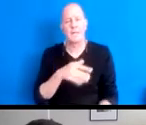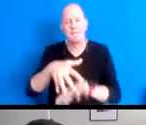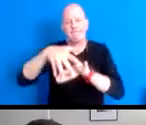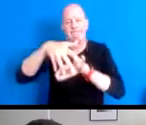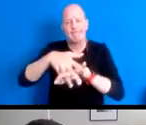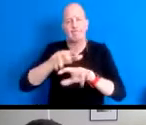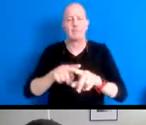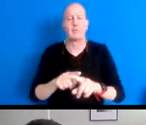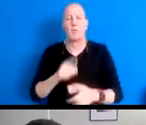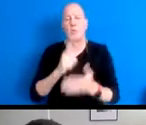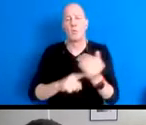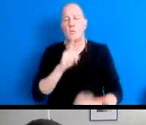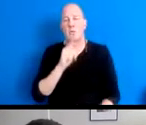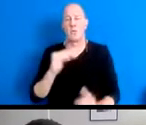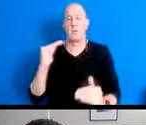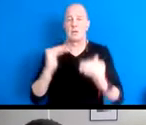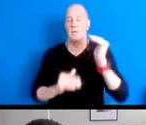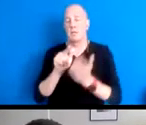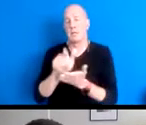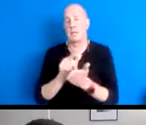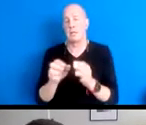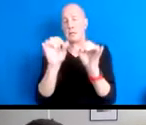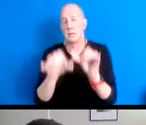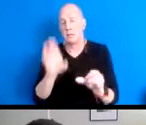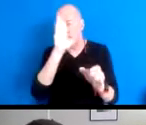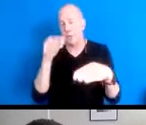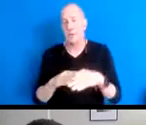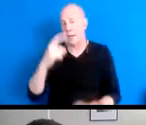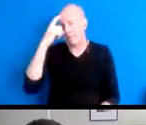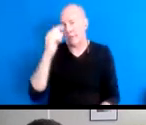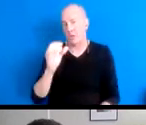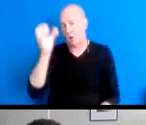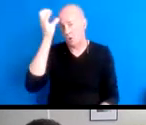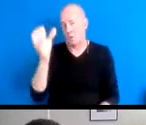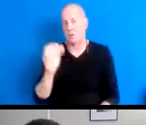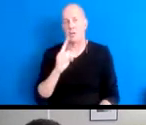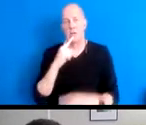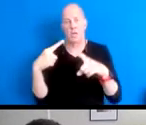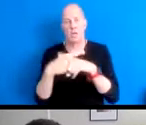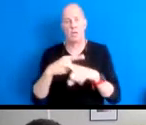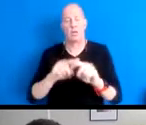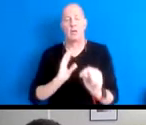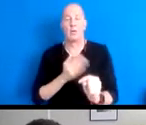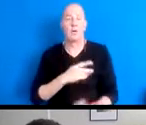the legal systems focus on mental concepts that run counter to our true nature, and that